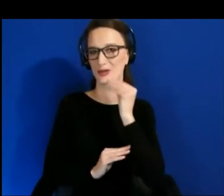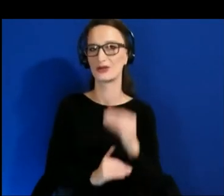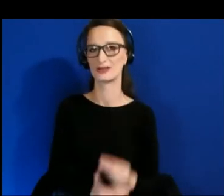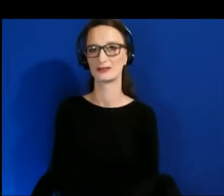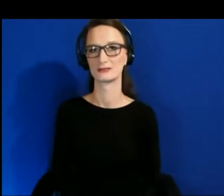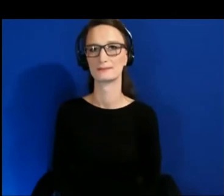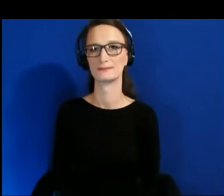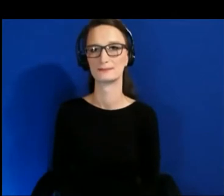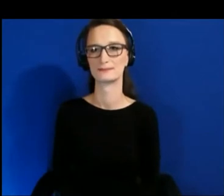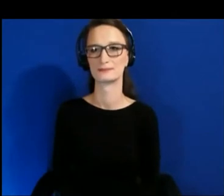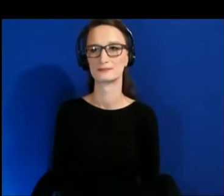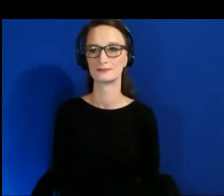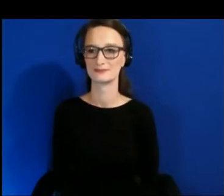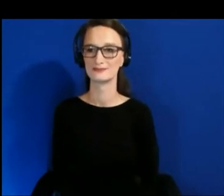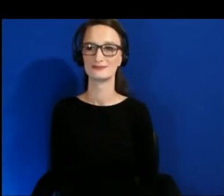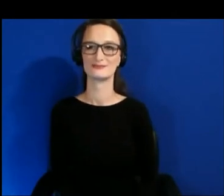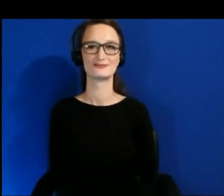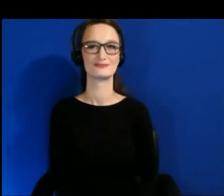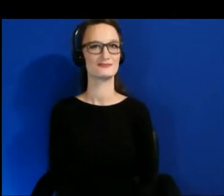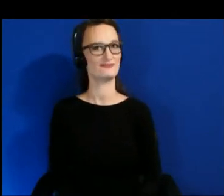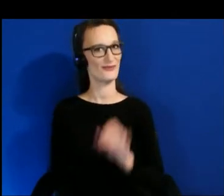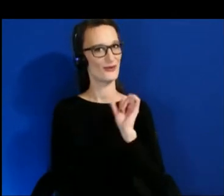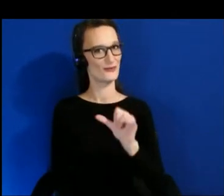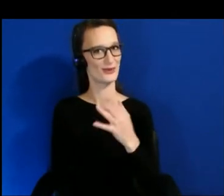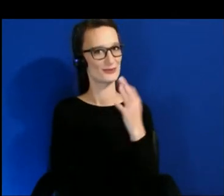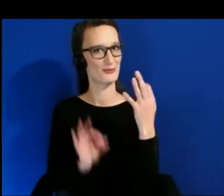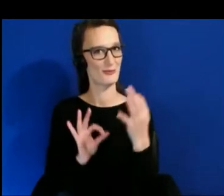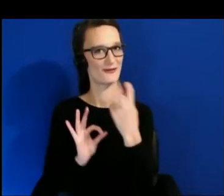Sophia that was the perfect tee up for something that I was about to say which is